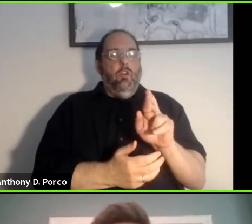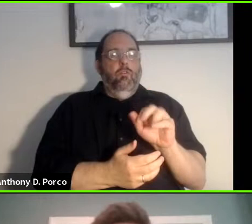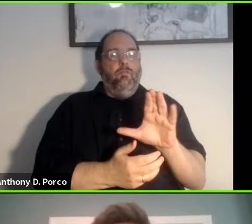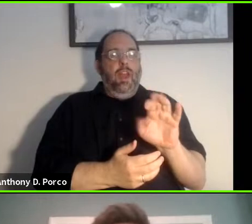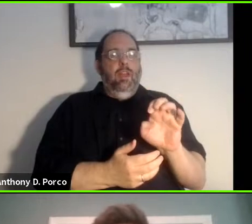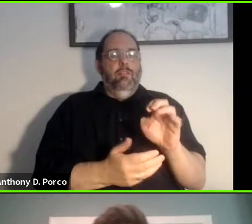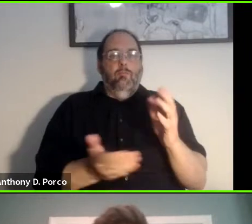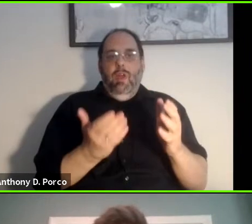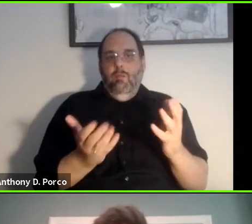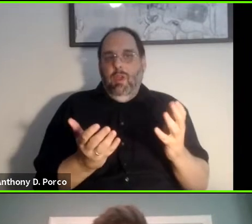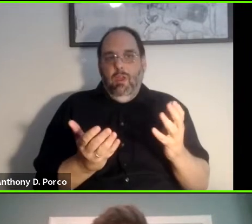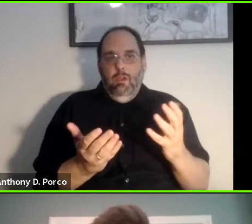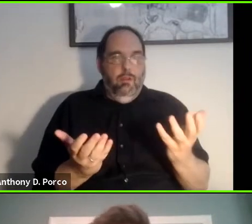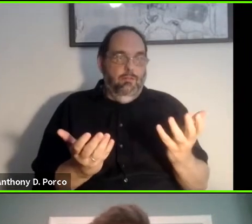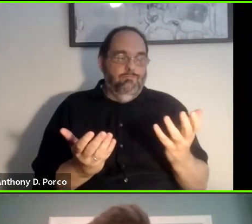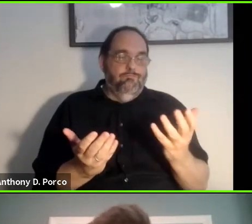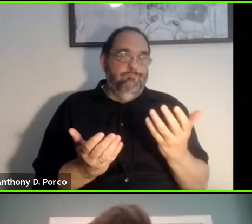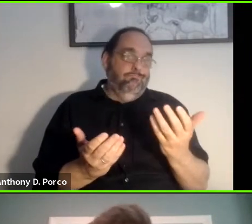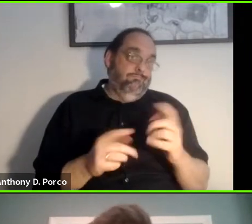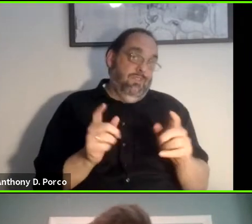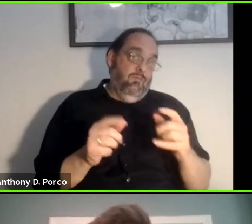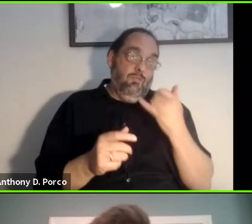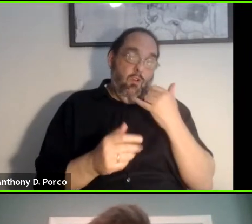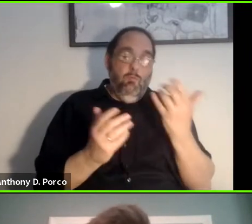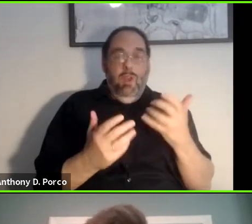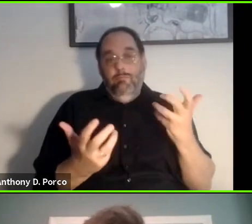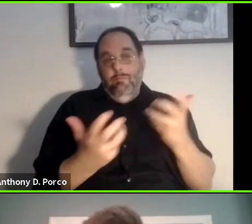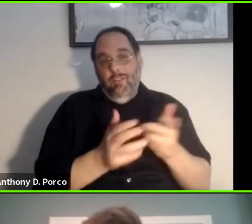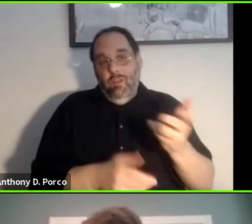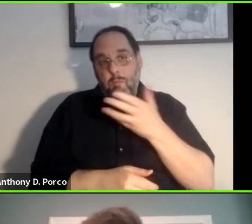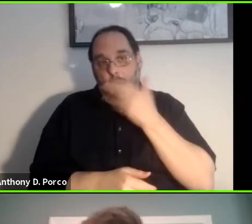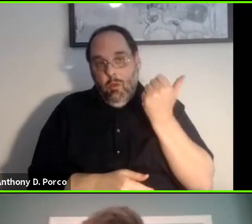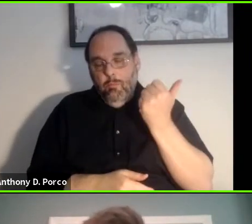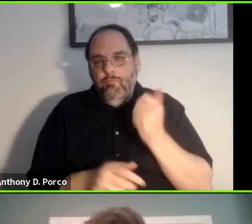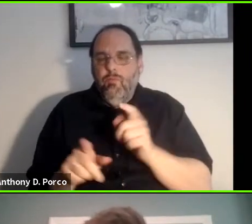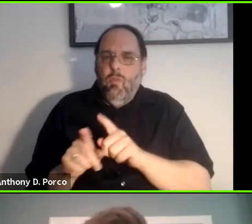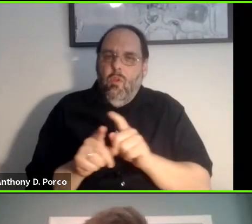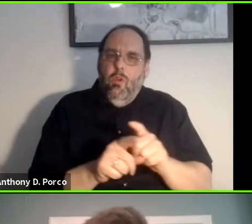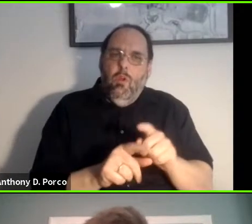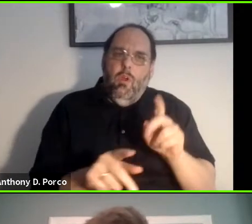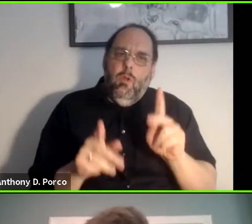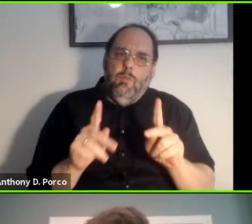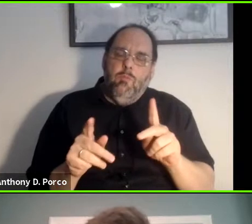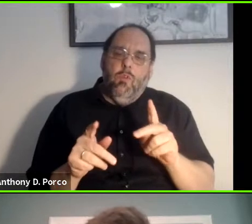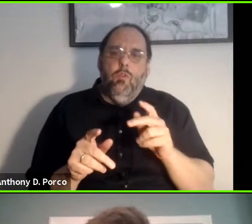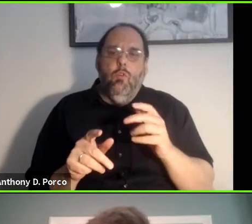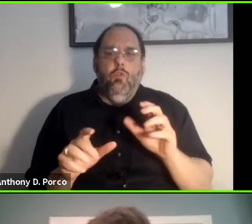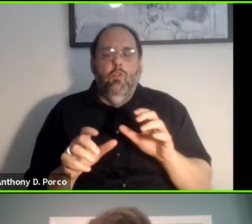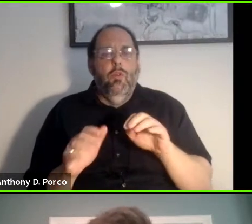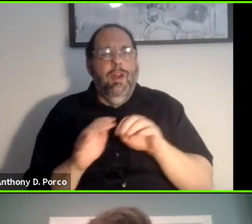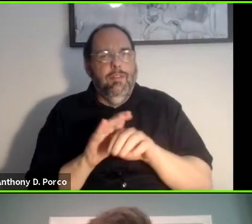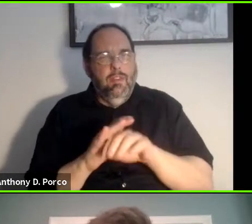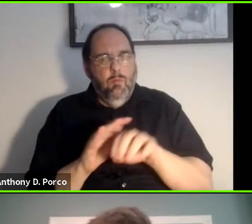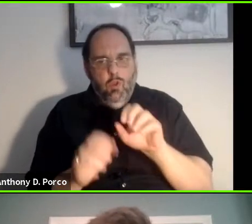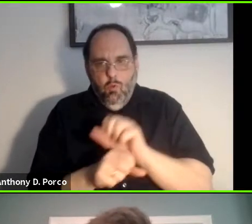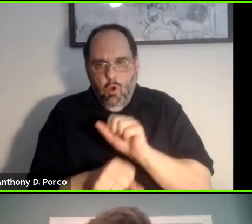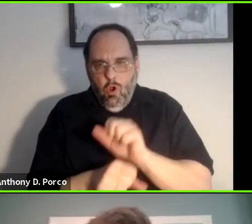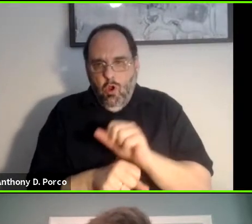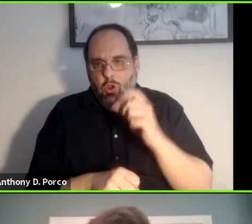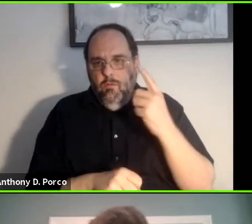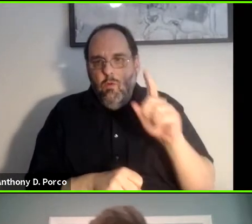for them. I also found in talking to people that people who do accessibility work for local